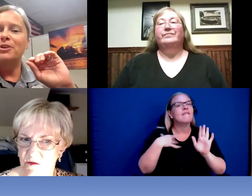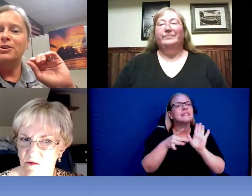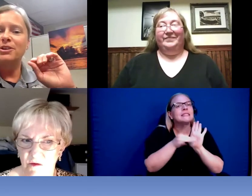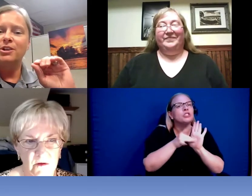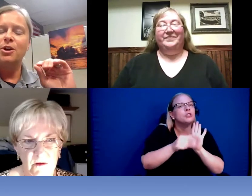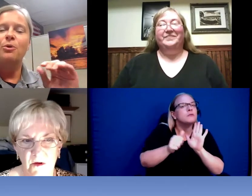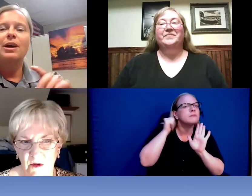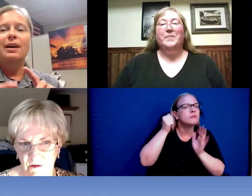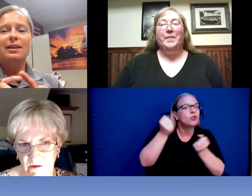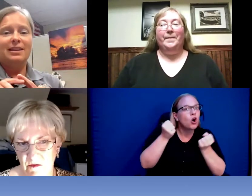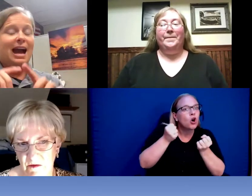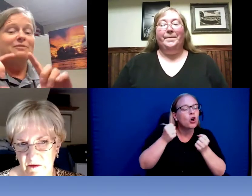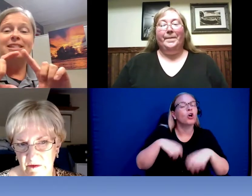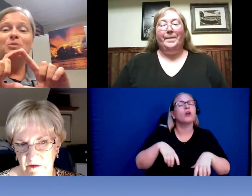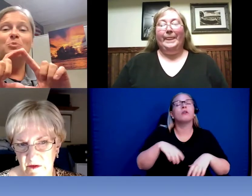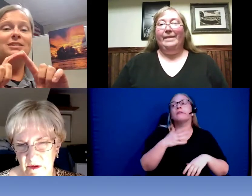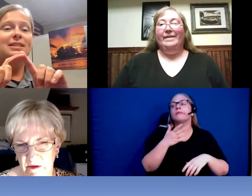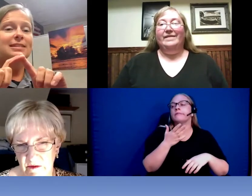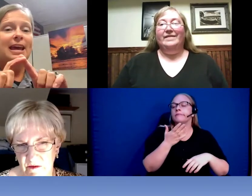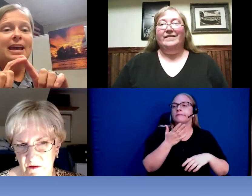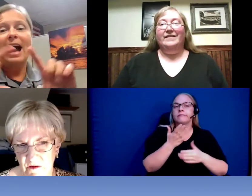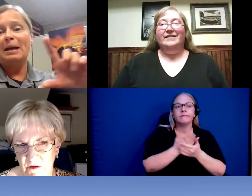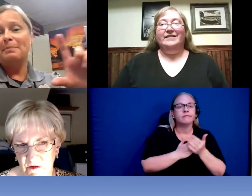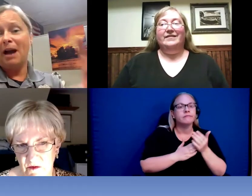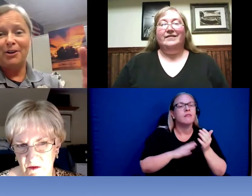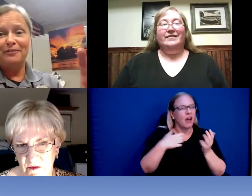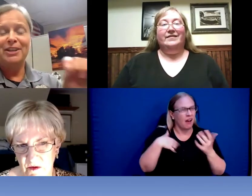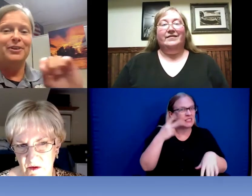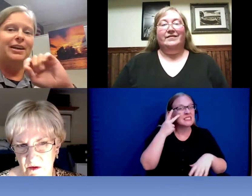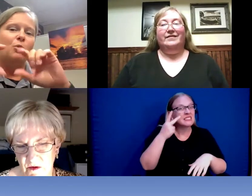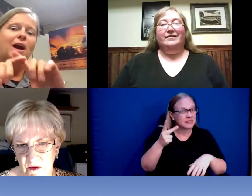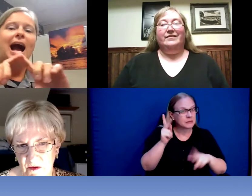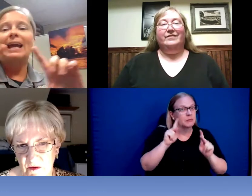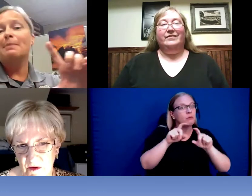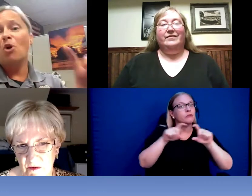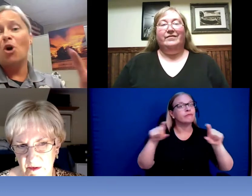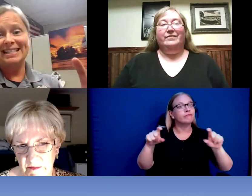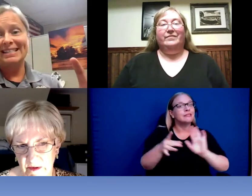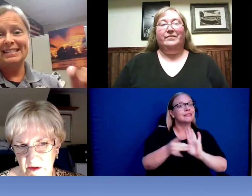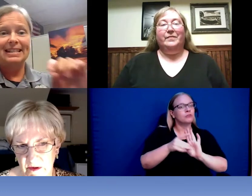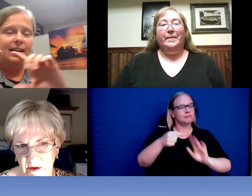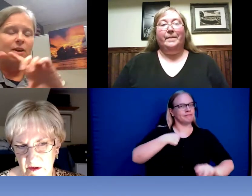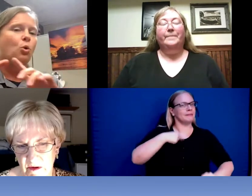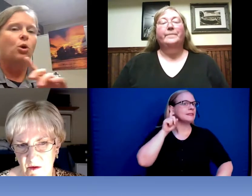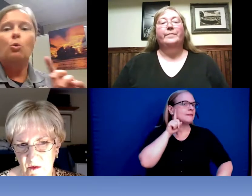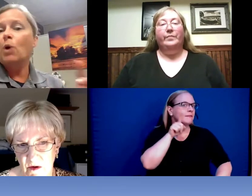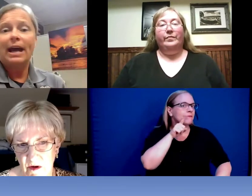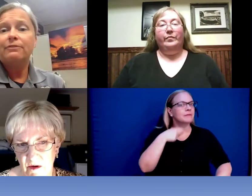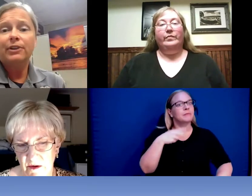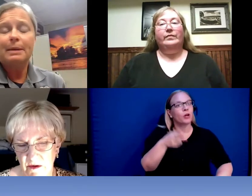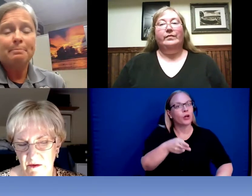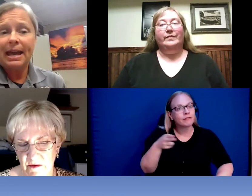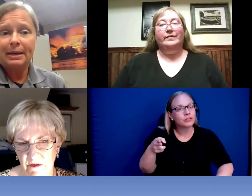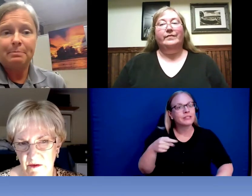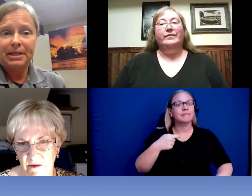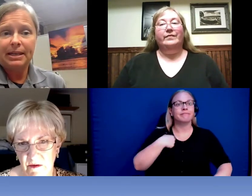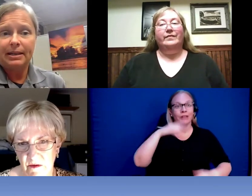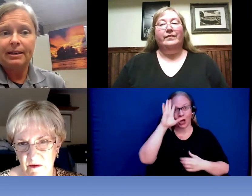I have seen ones that say: I am hard of hearing or I am autistic or whatever it may be,